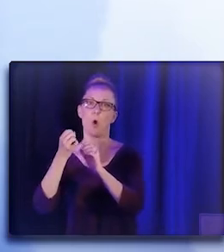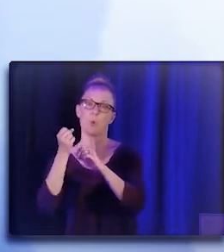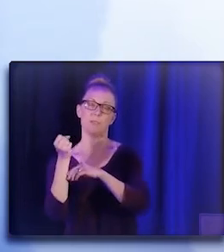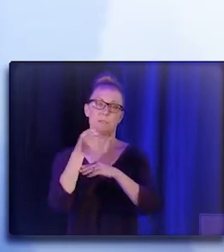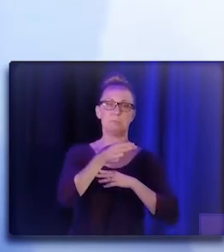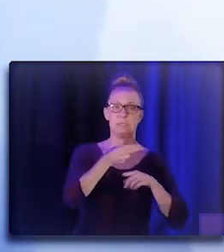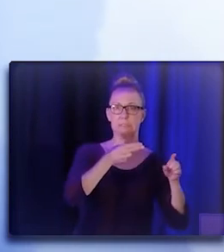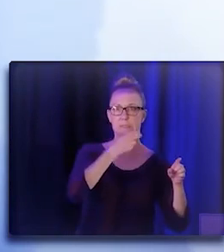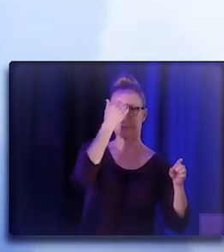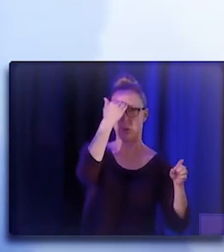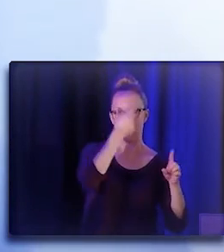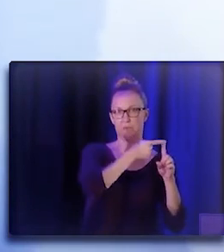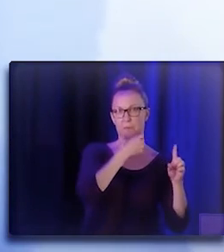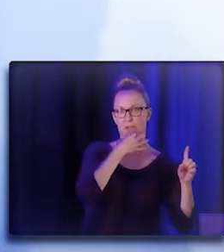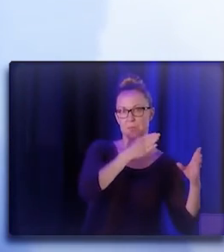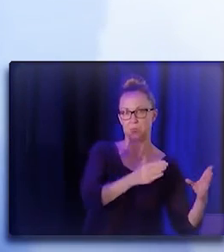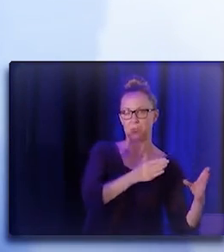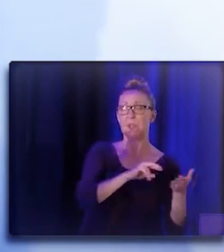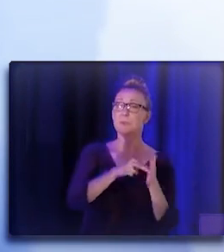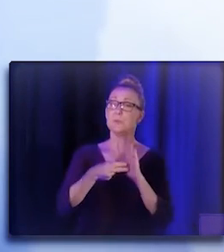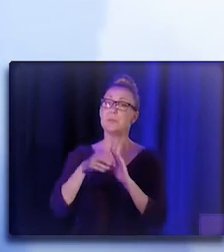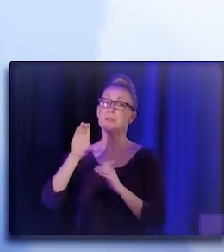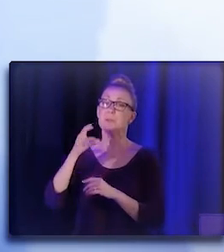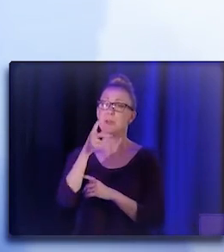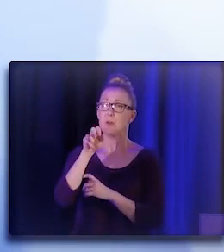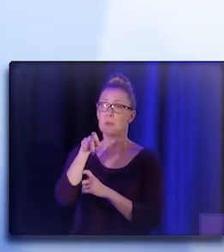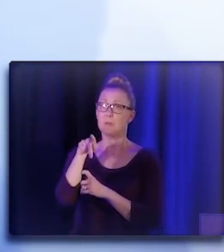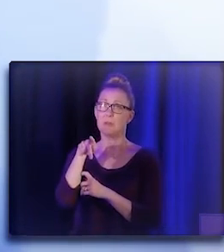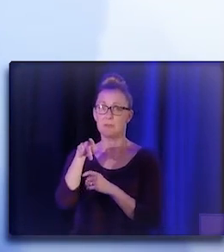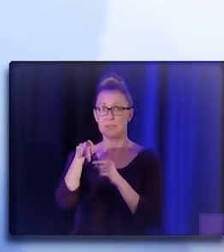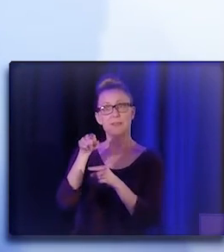So that means that community health worker, they bring a lot of expertise